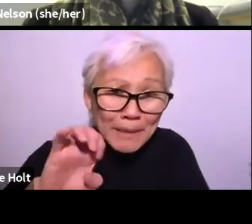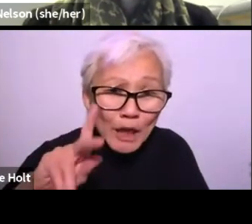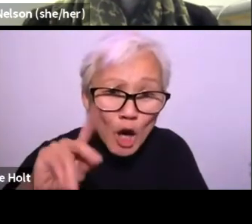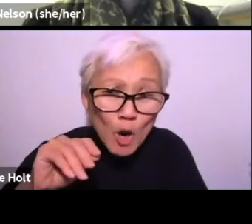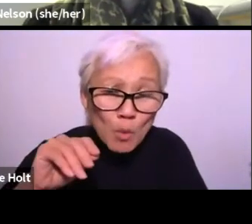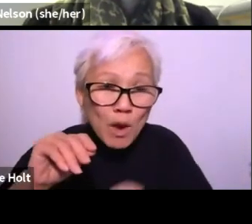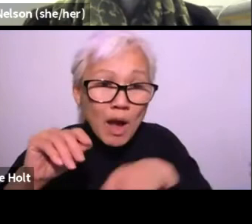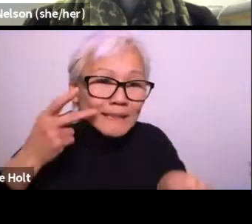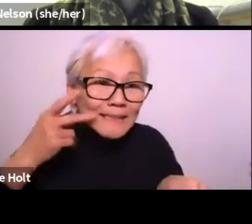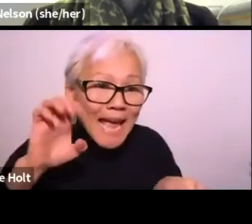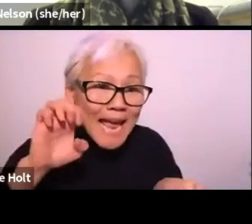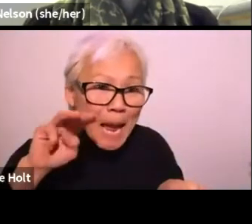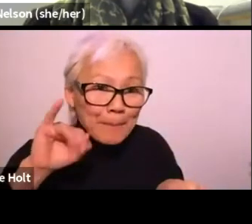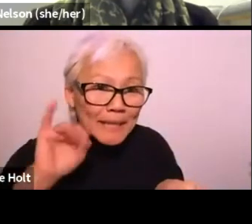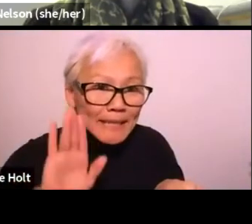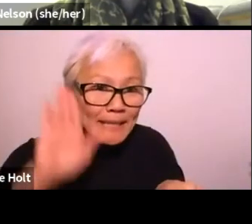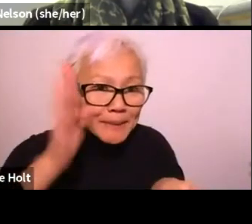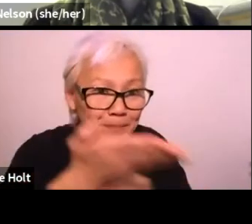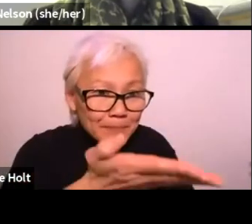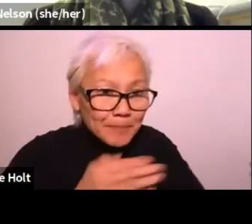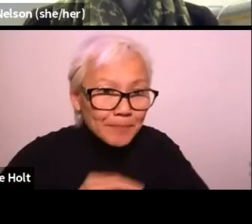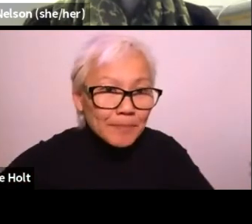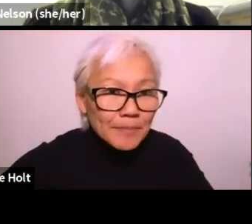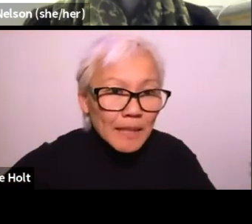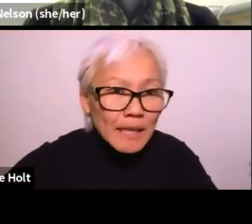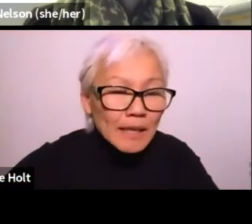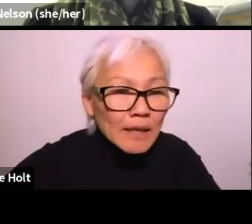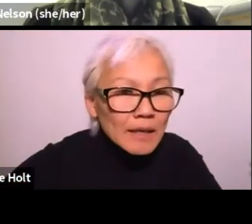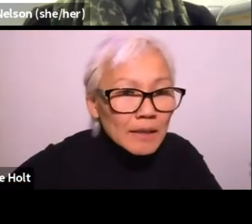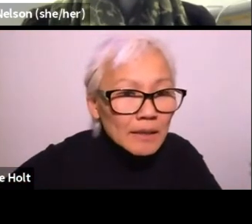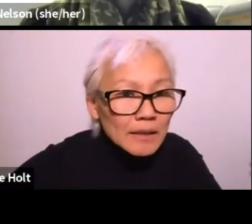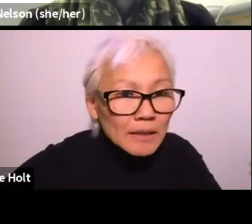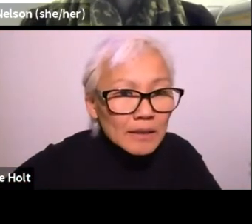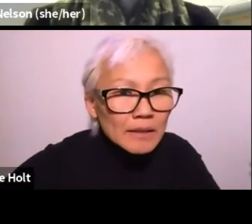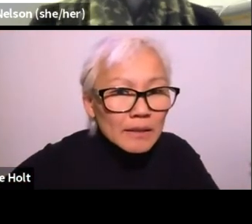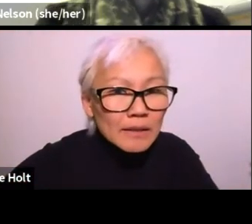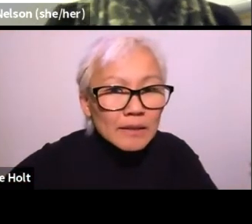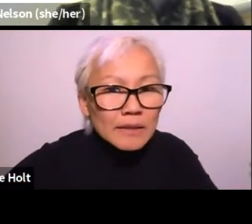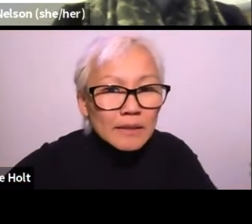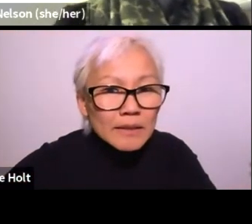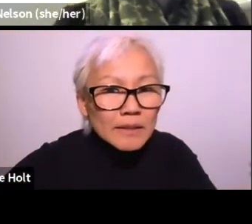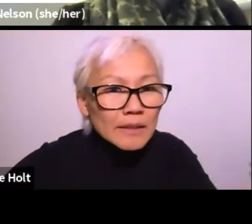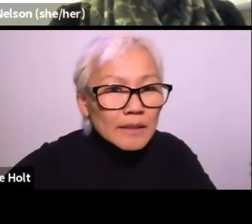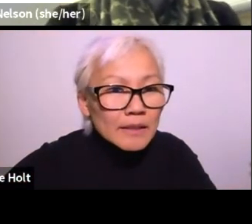Well, thank you, Kameko. I do see Emi has her hand raised as well.